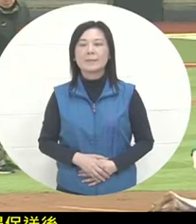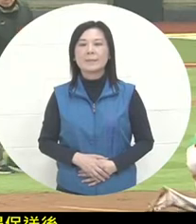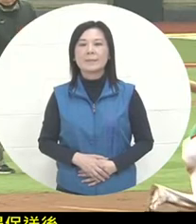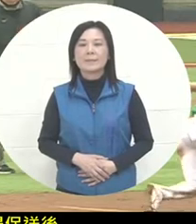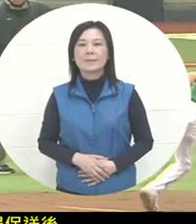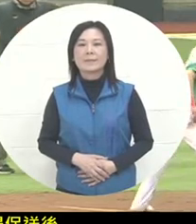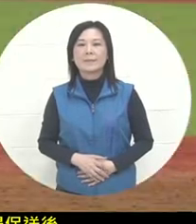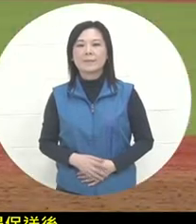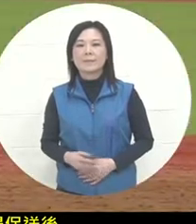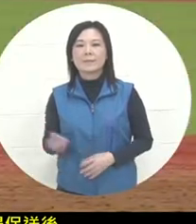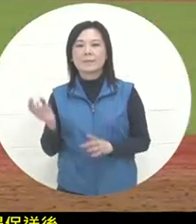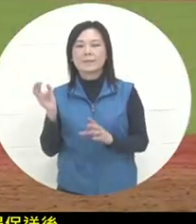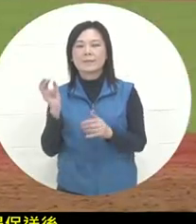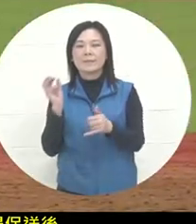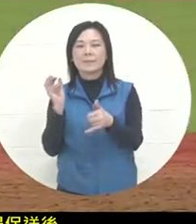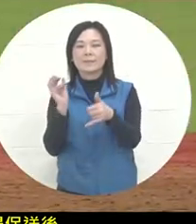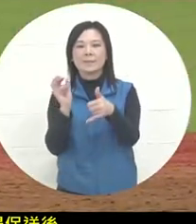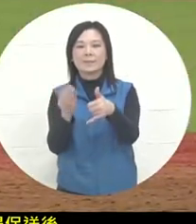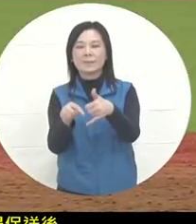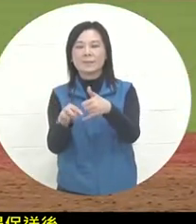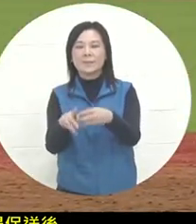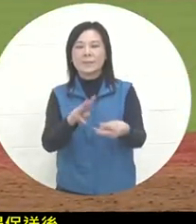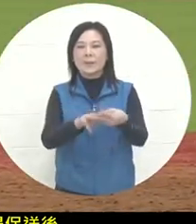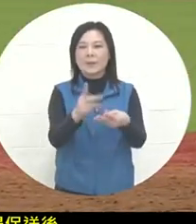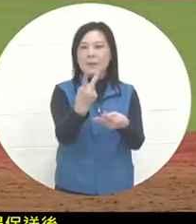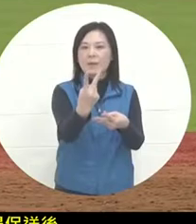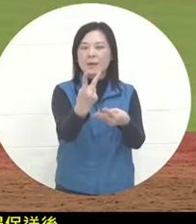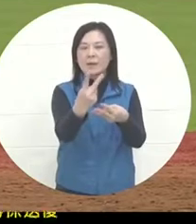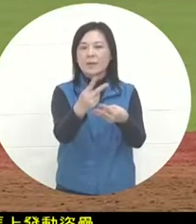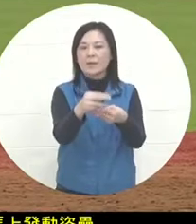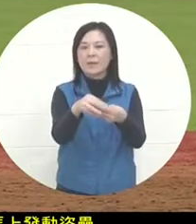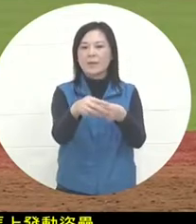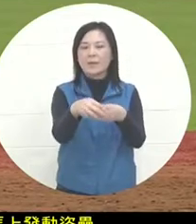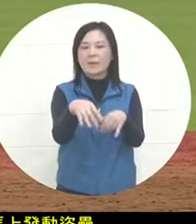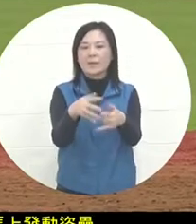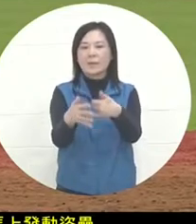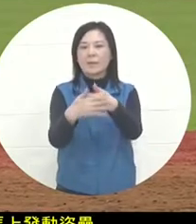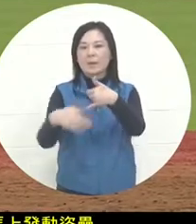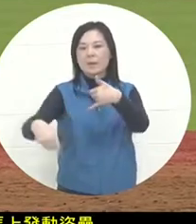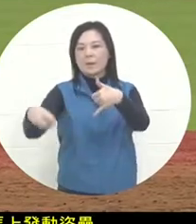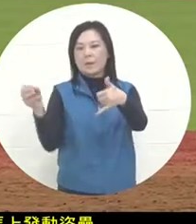At this time , the shortstop cooperates with the pitcher from behind the second-class runner,